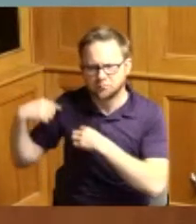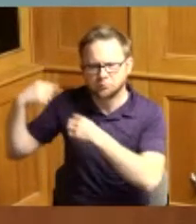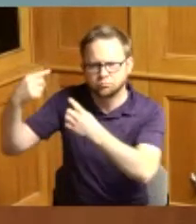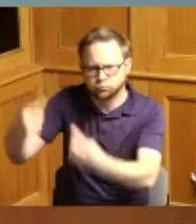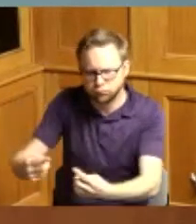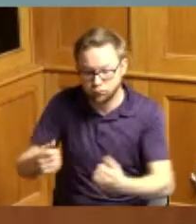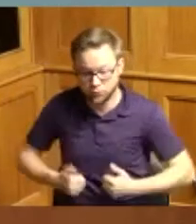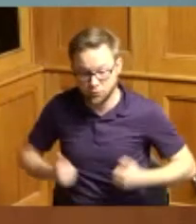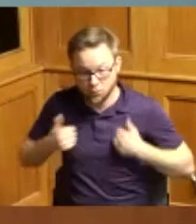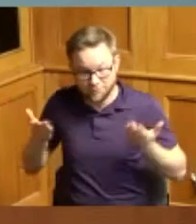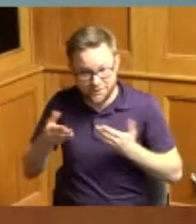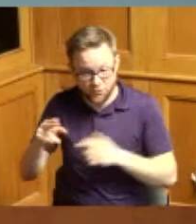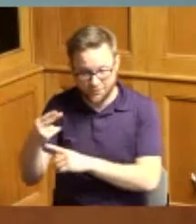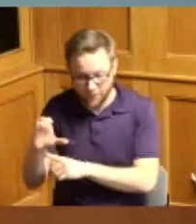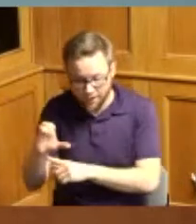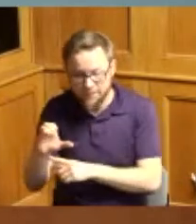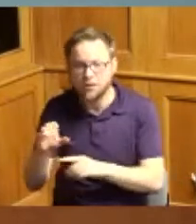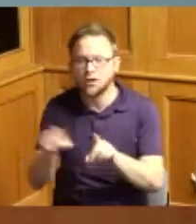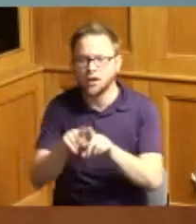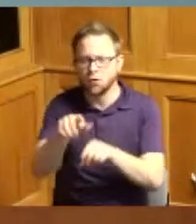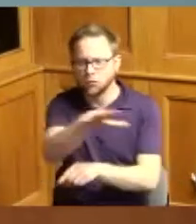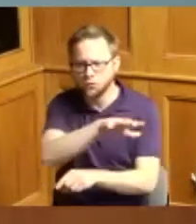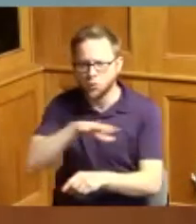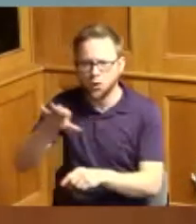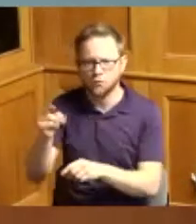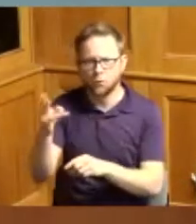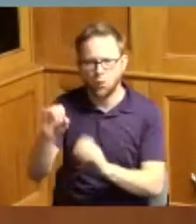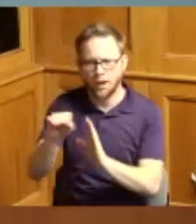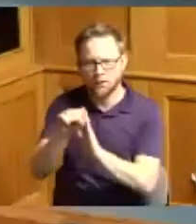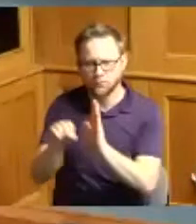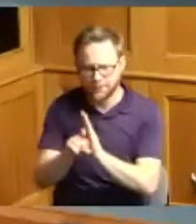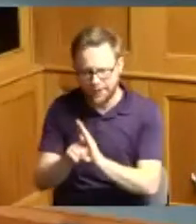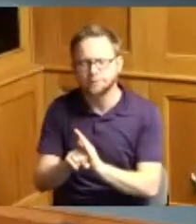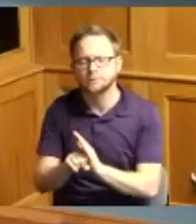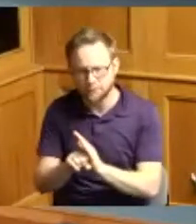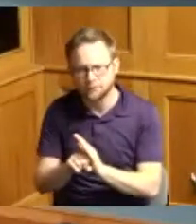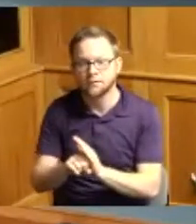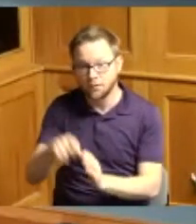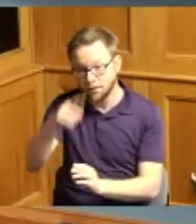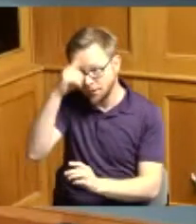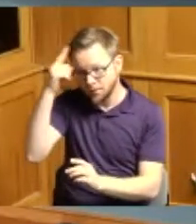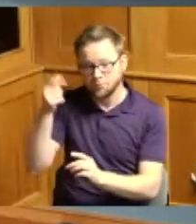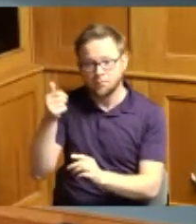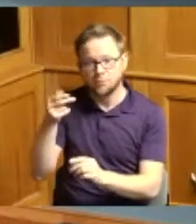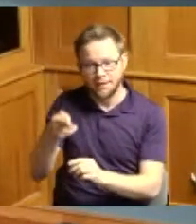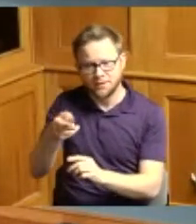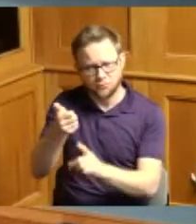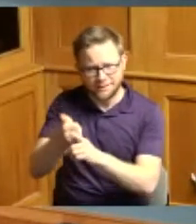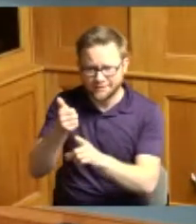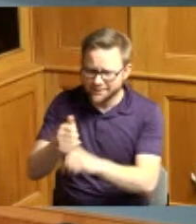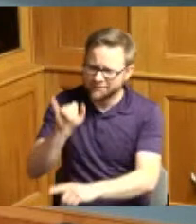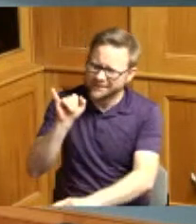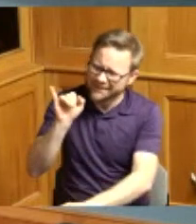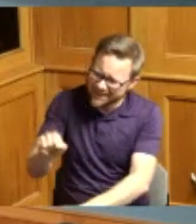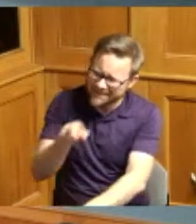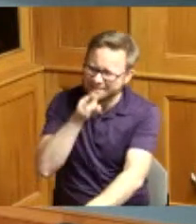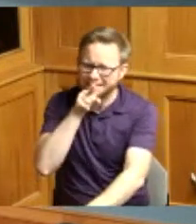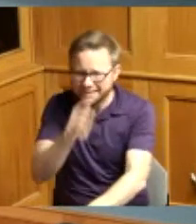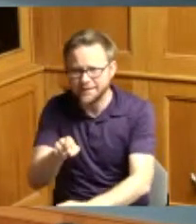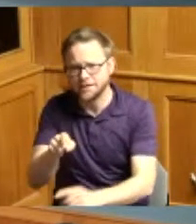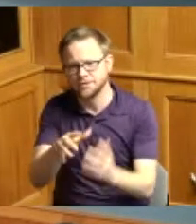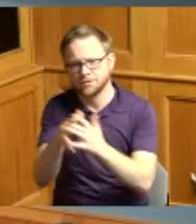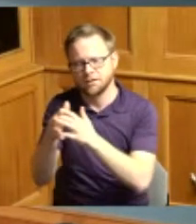within the state of Ohio whereas black history is American history now therefore be a proclaim that